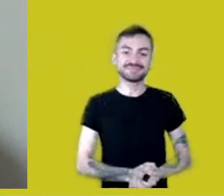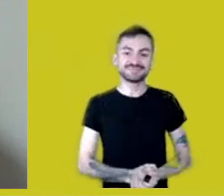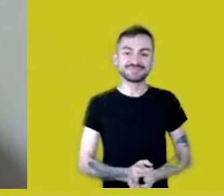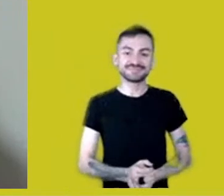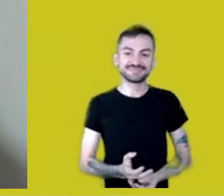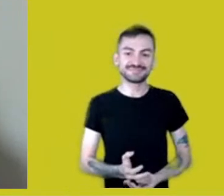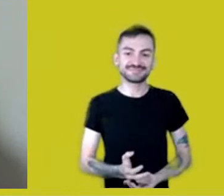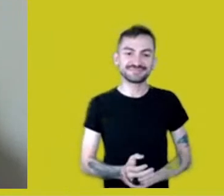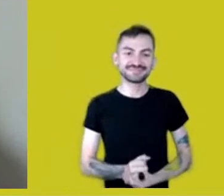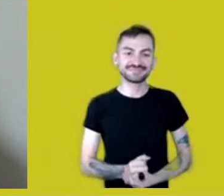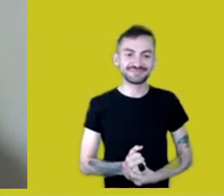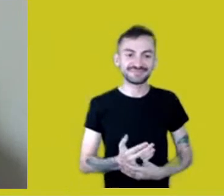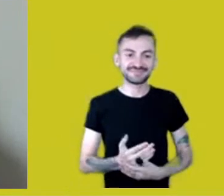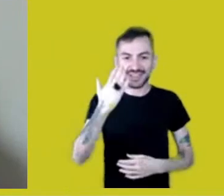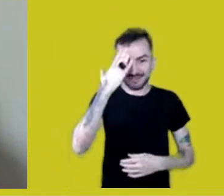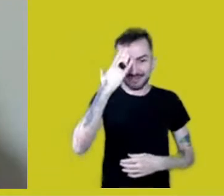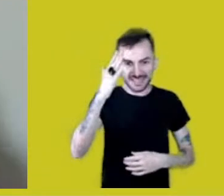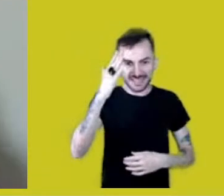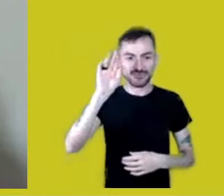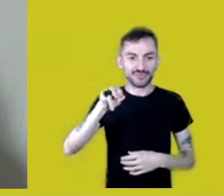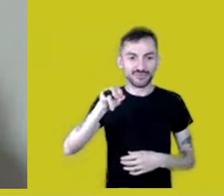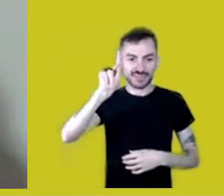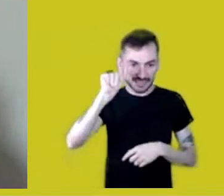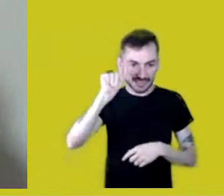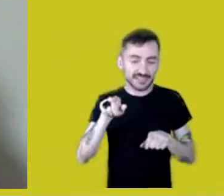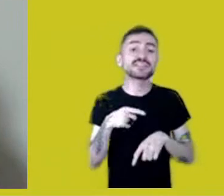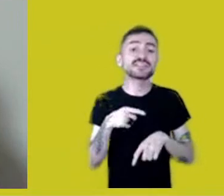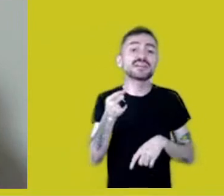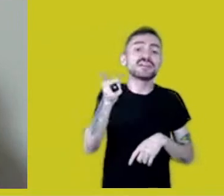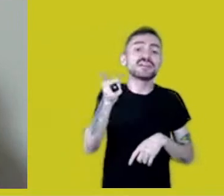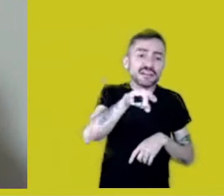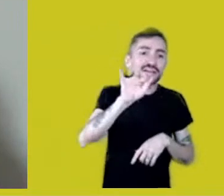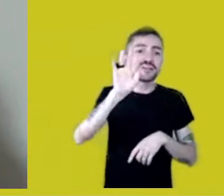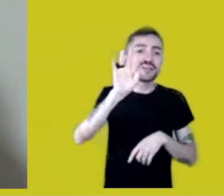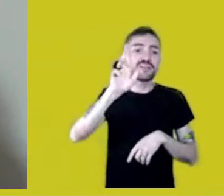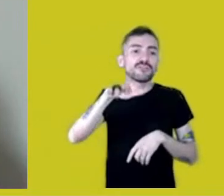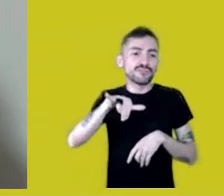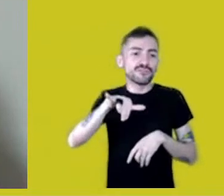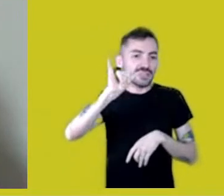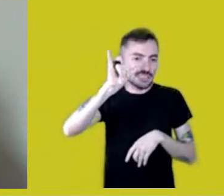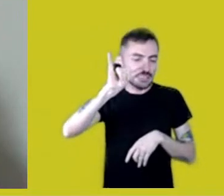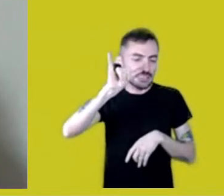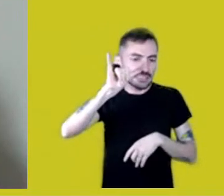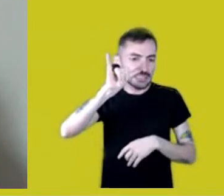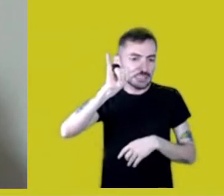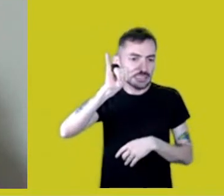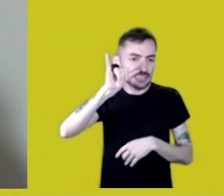Thank you, Fernanda. Francy needs to hang up,